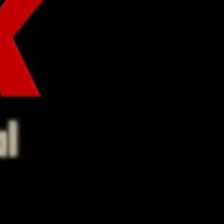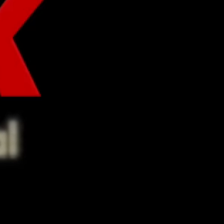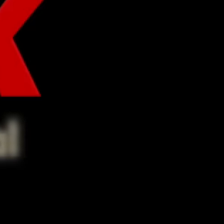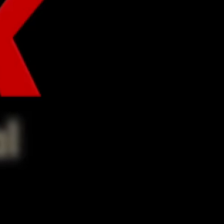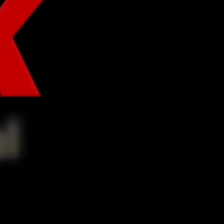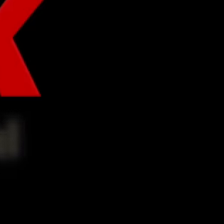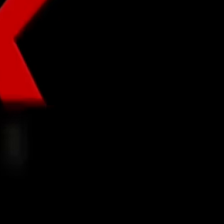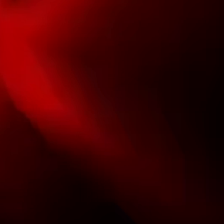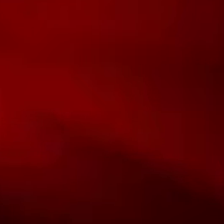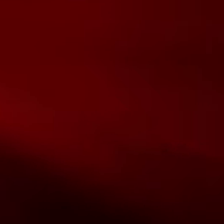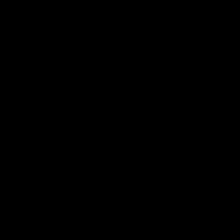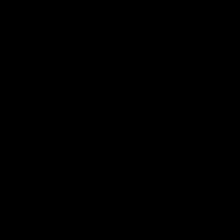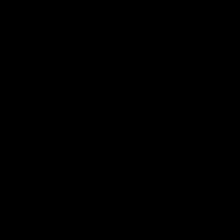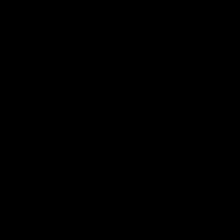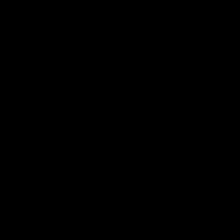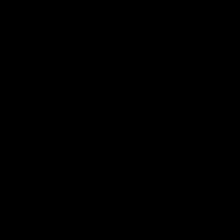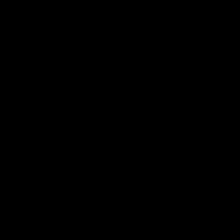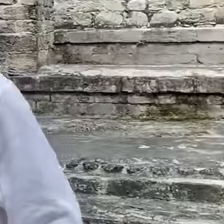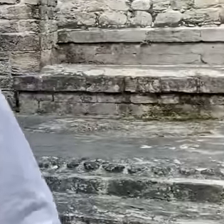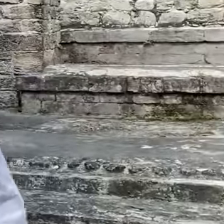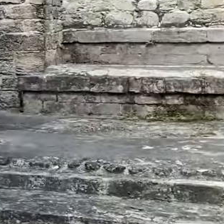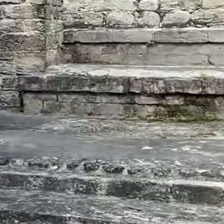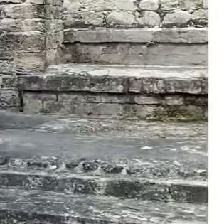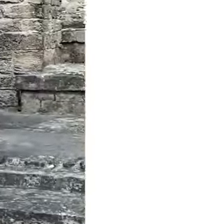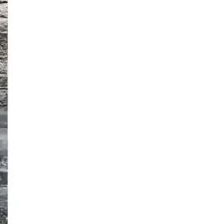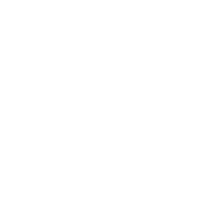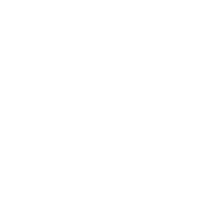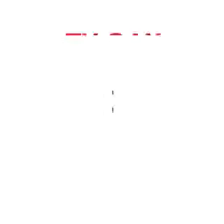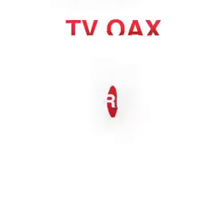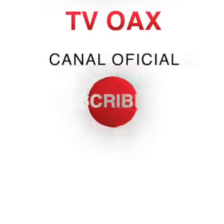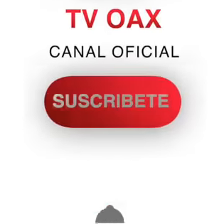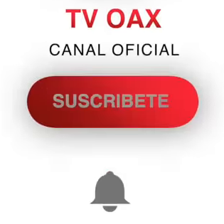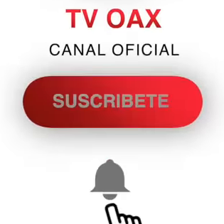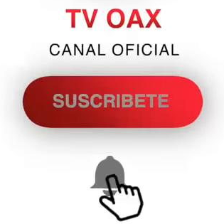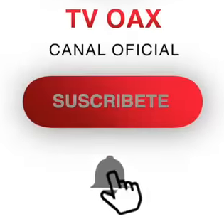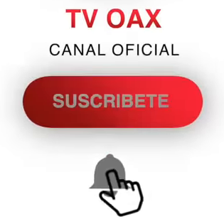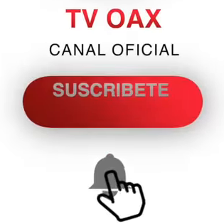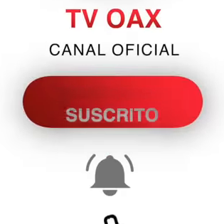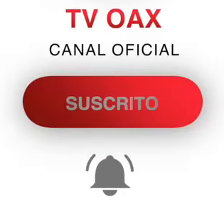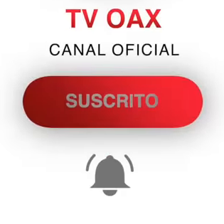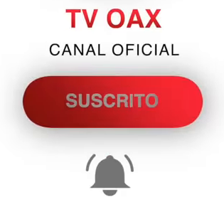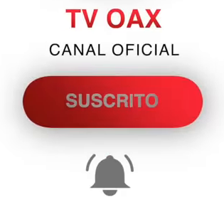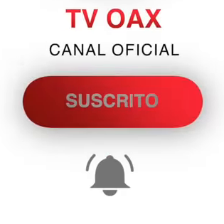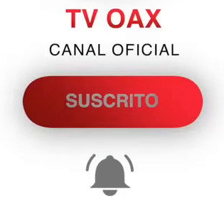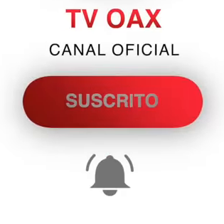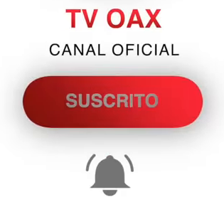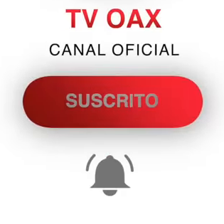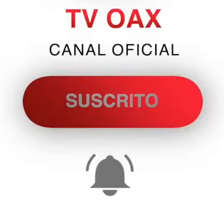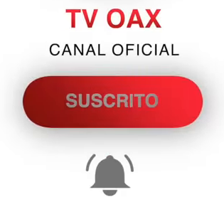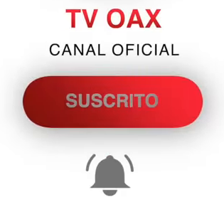the president of Mexico Andrés Manuel López Obrador continues to surprise